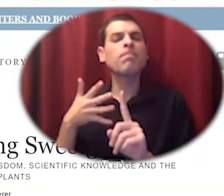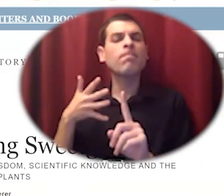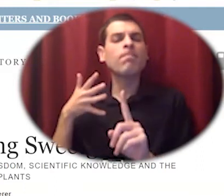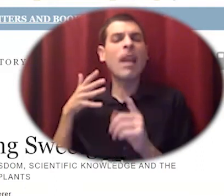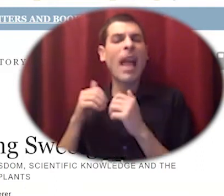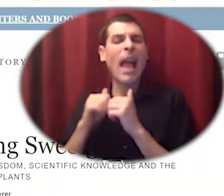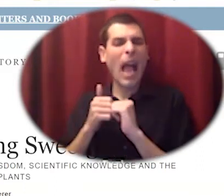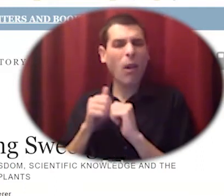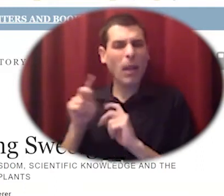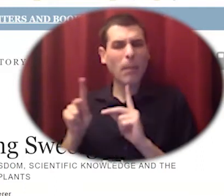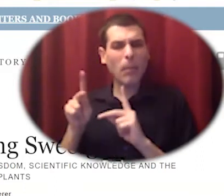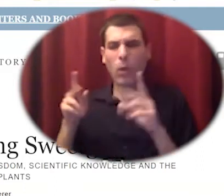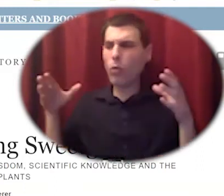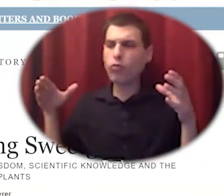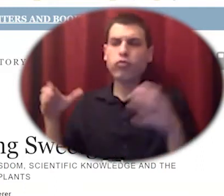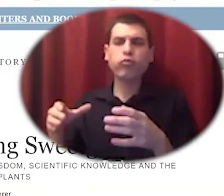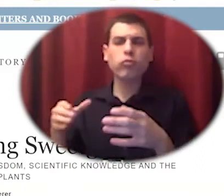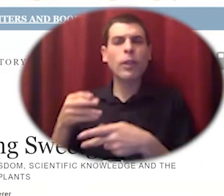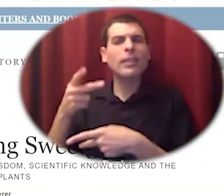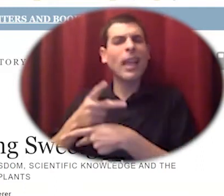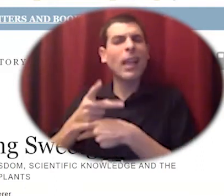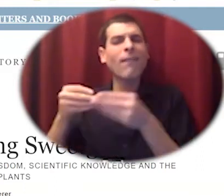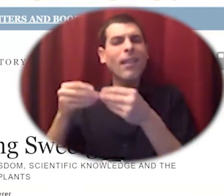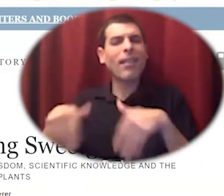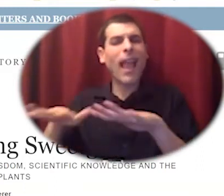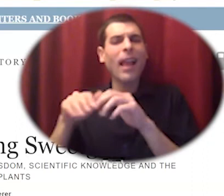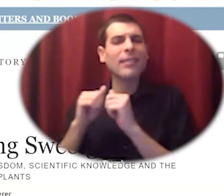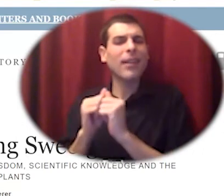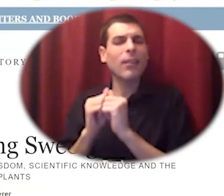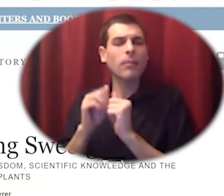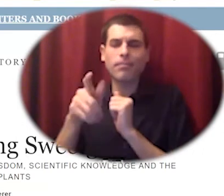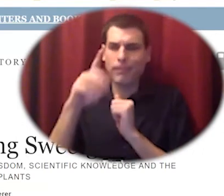you know some of us may already know that uh turtle island north america was